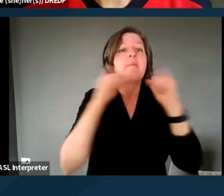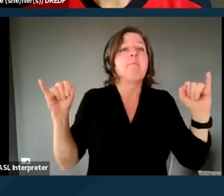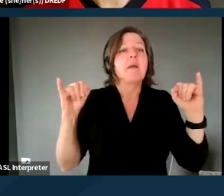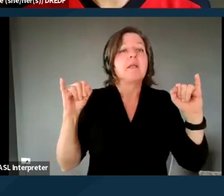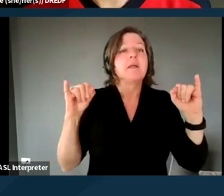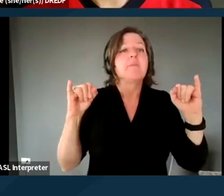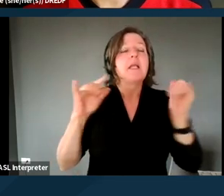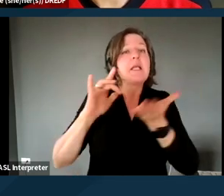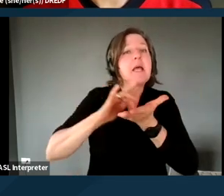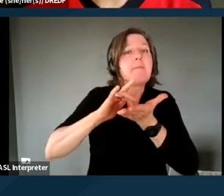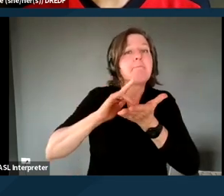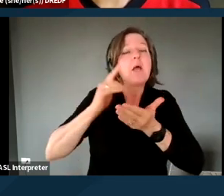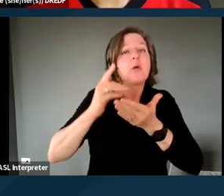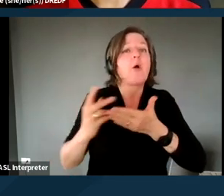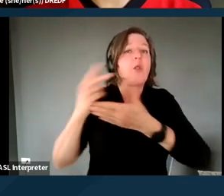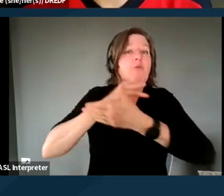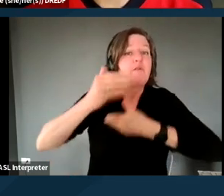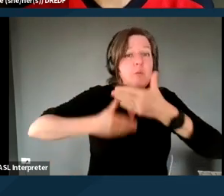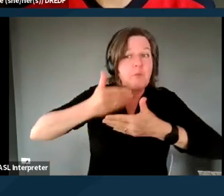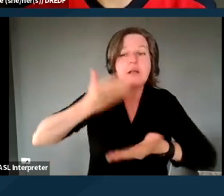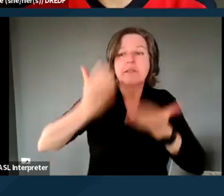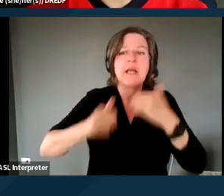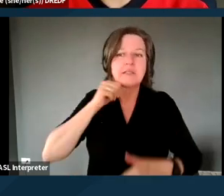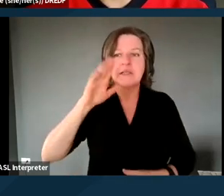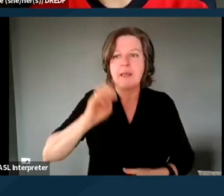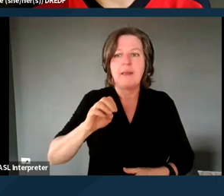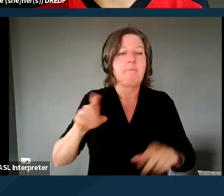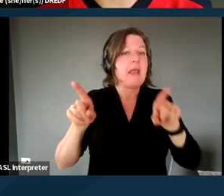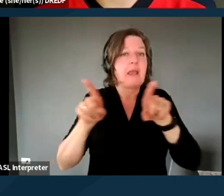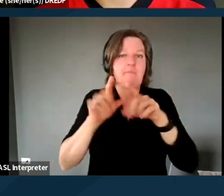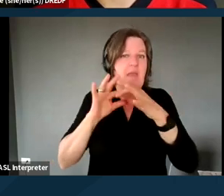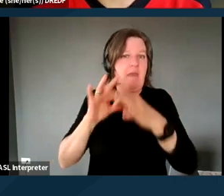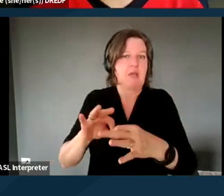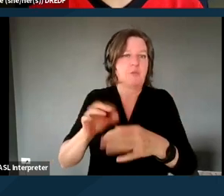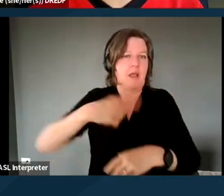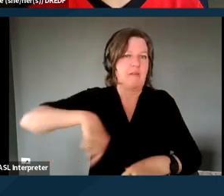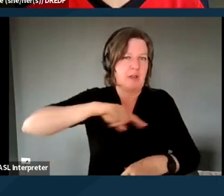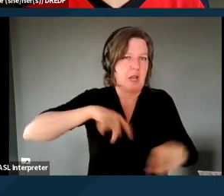as relevant to the services we've looked at here, the home and community-based services,